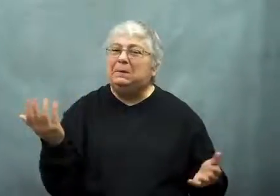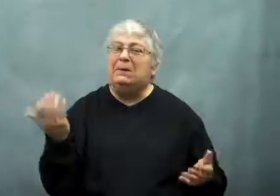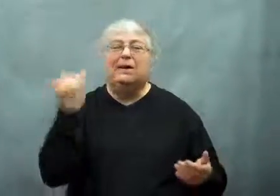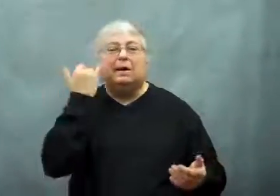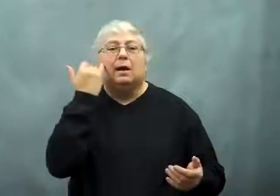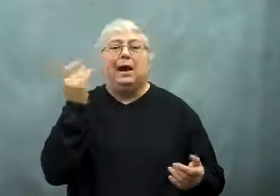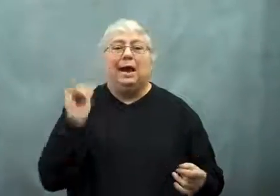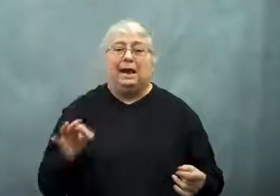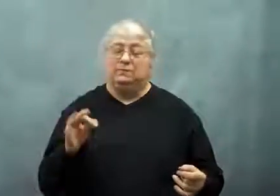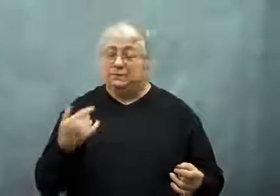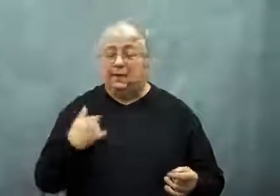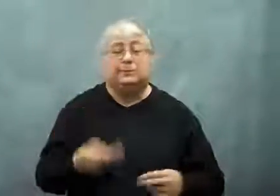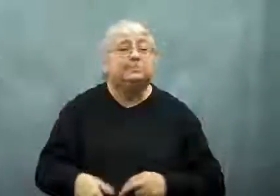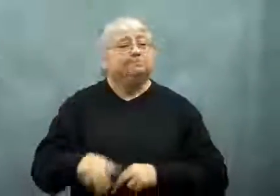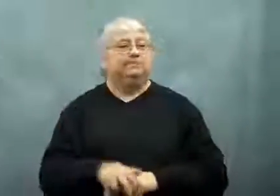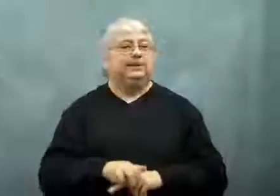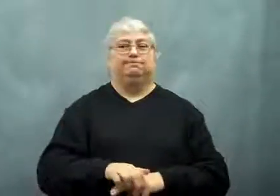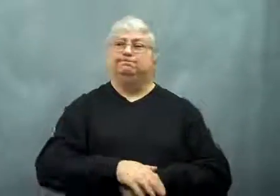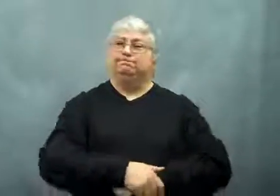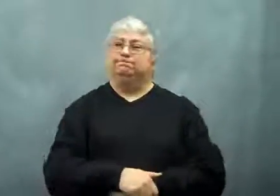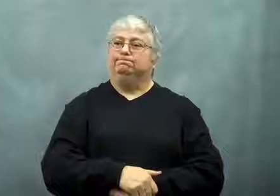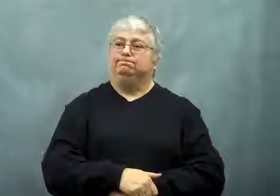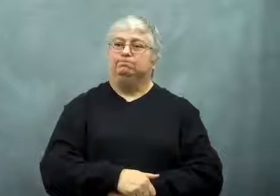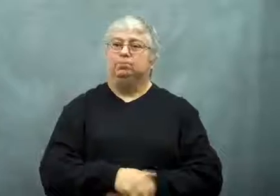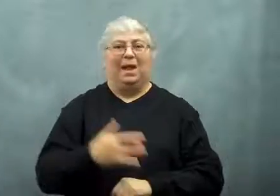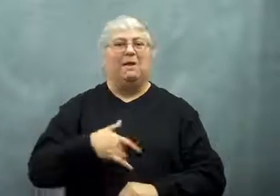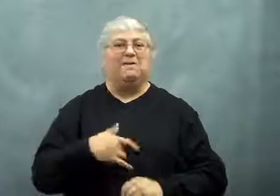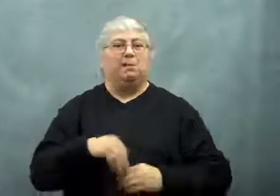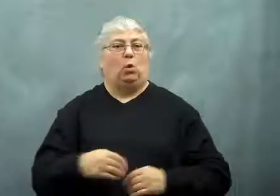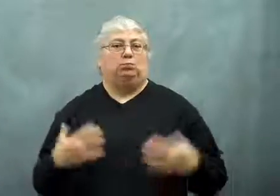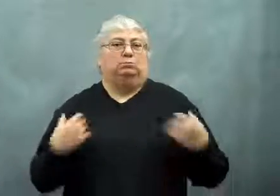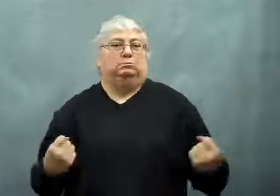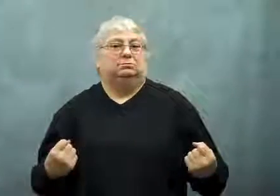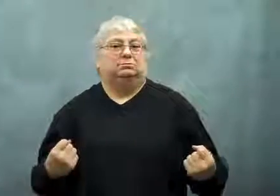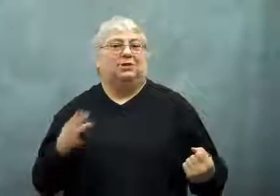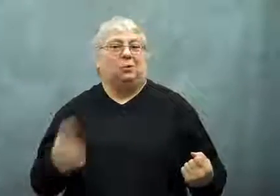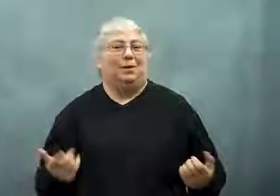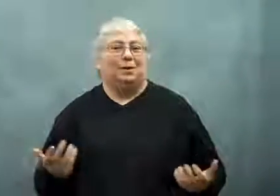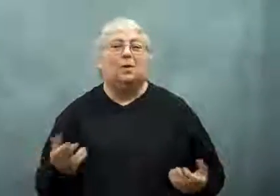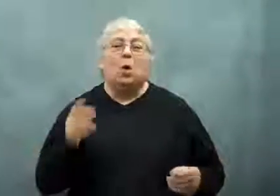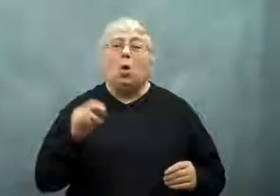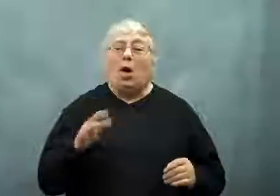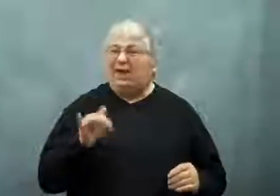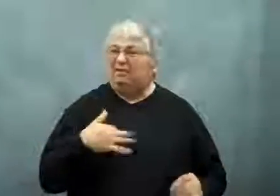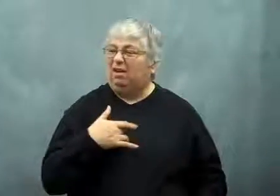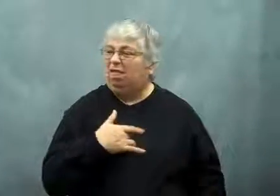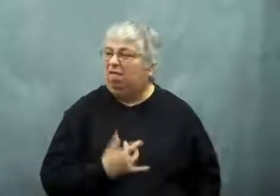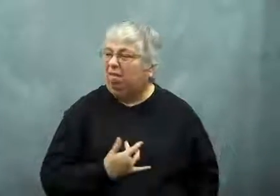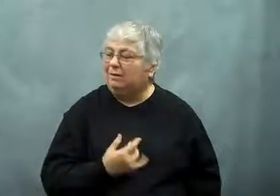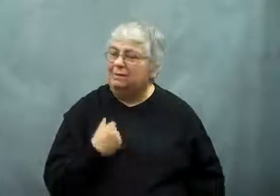It was found that sitting confidently made a person feel more confident.